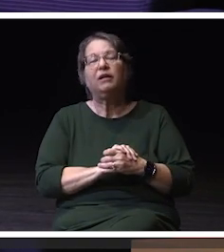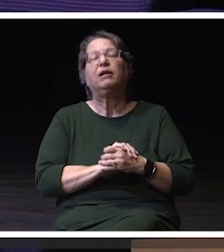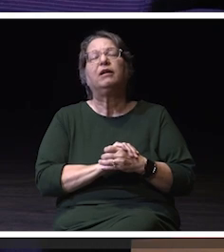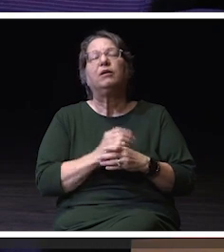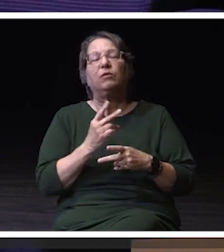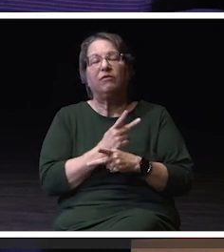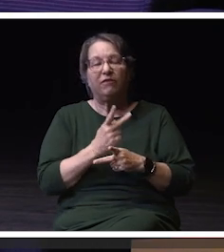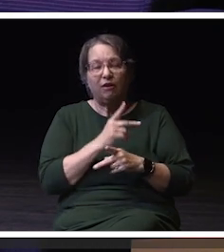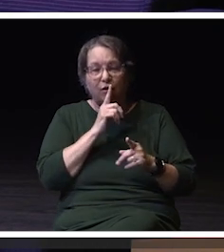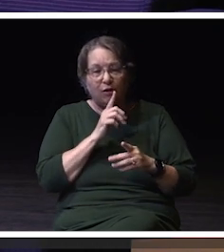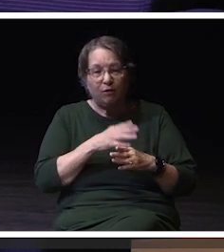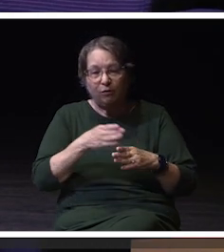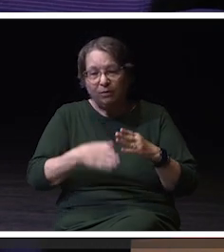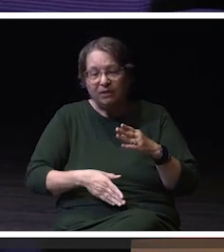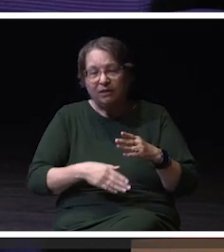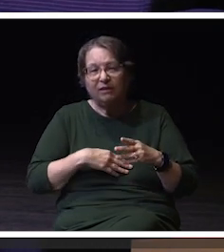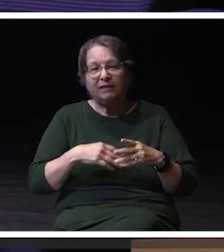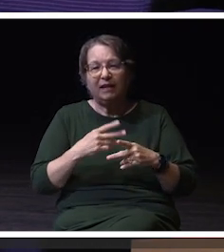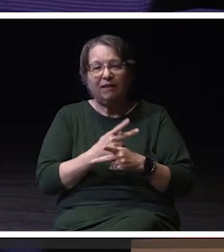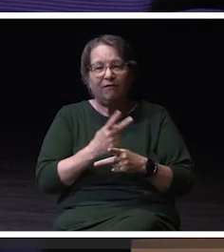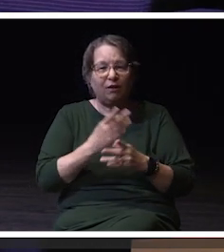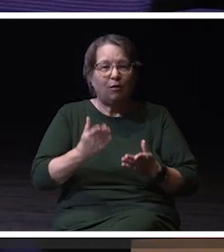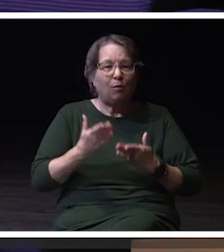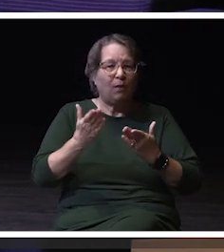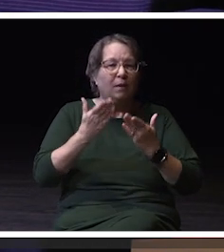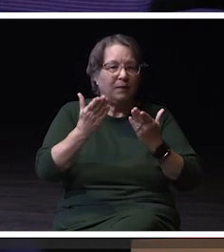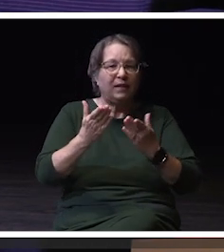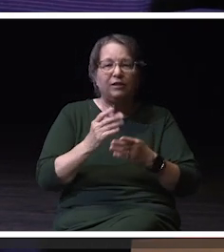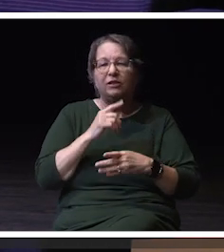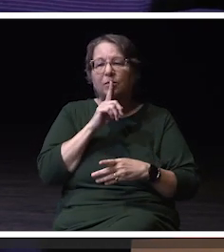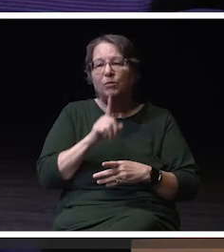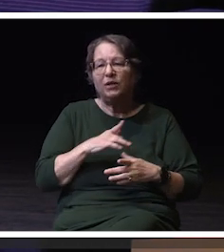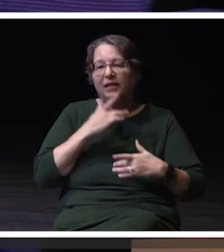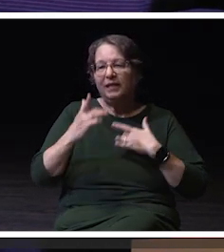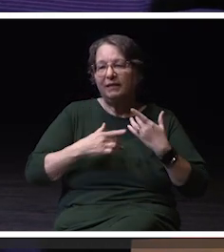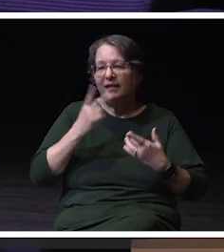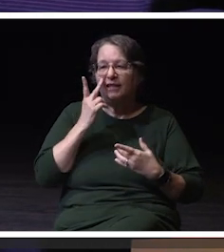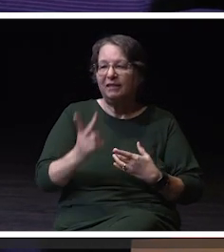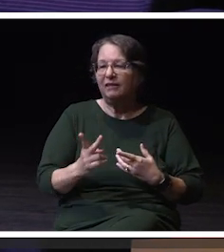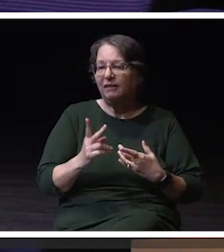to turn them into recommendations. So I'm just really excited to see what all the reports have to say,